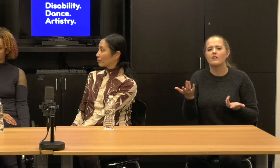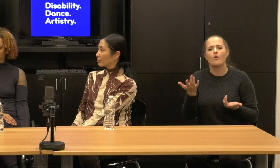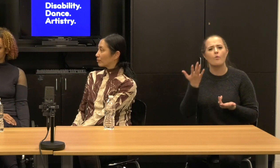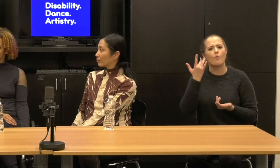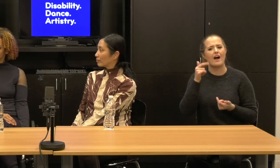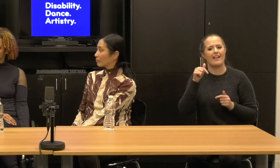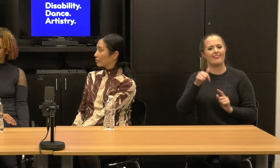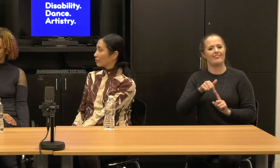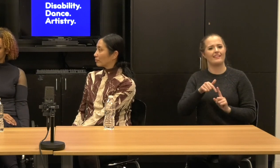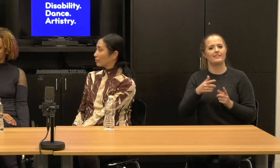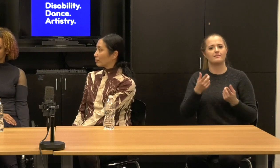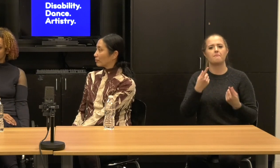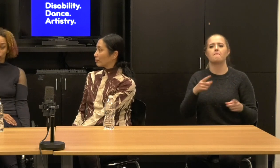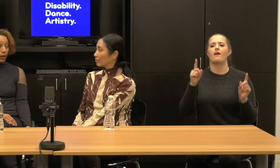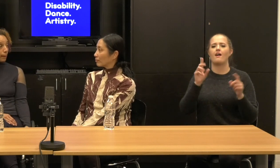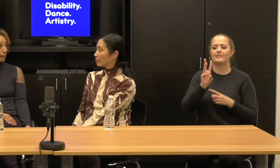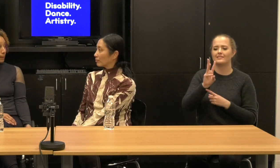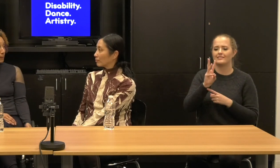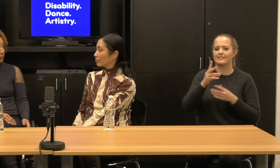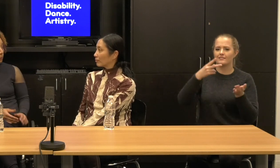our name together, right as a series.